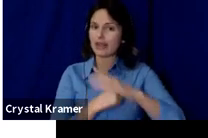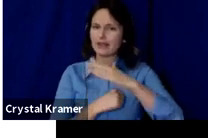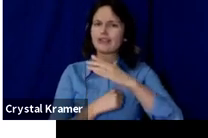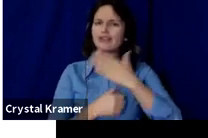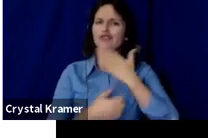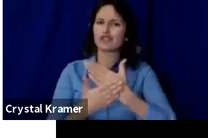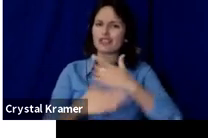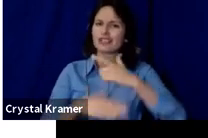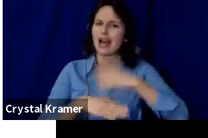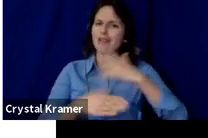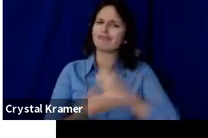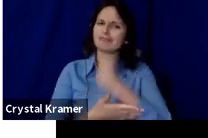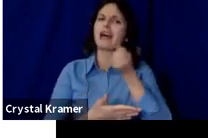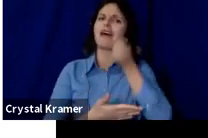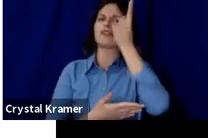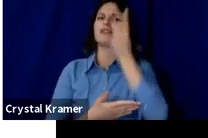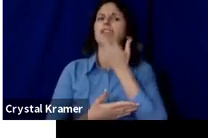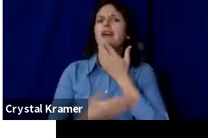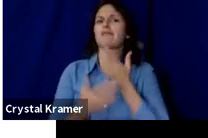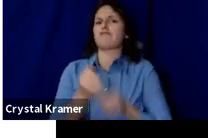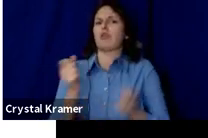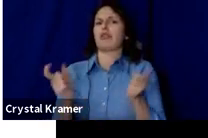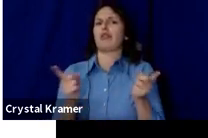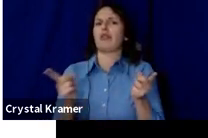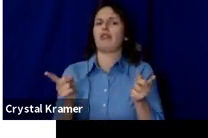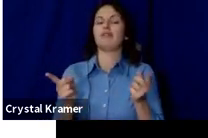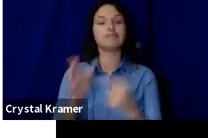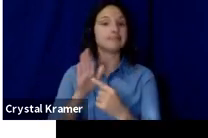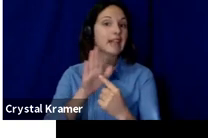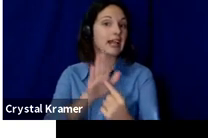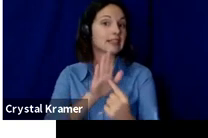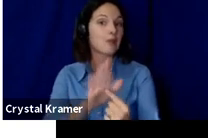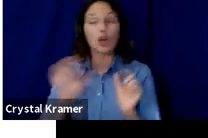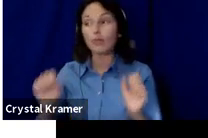Perhaps you have a fan who isn't located in the community where your work is presented